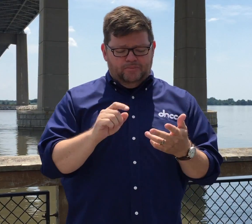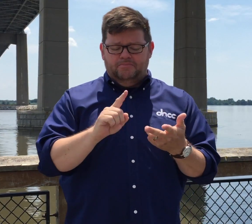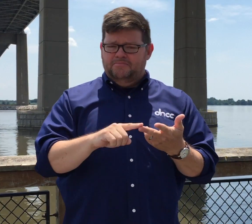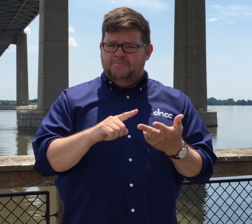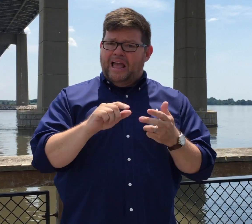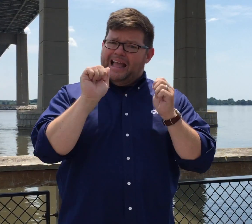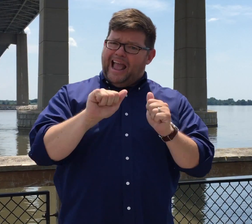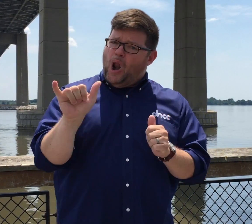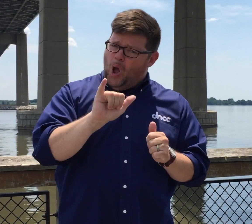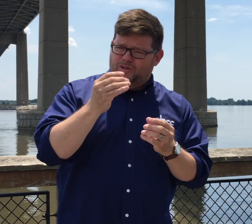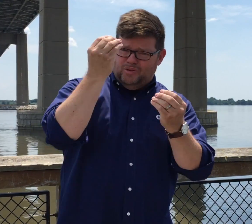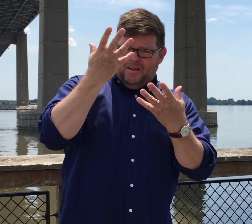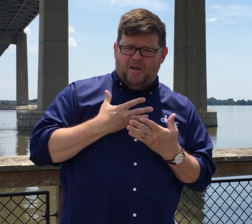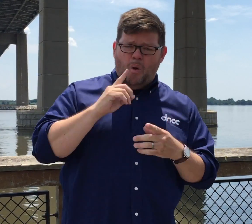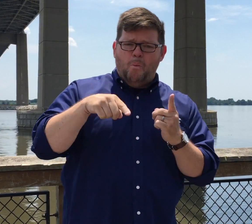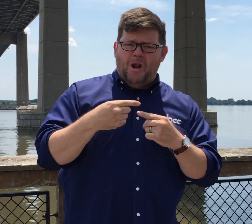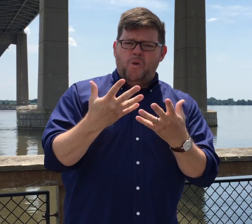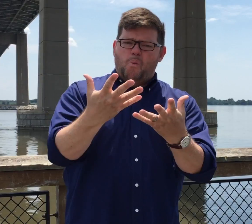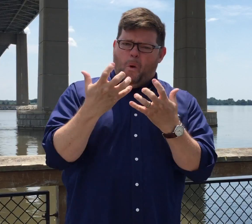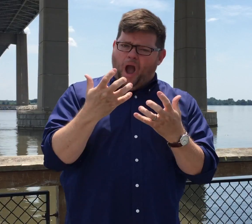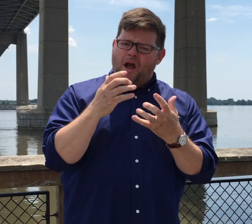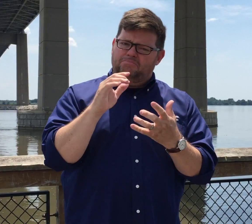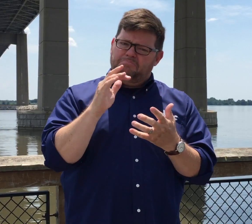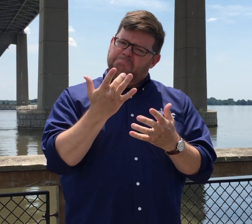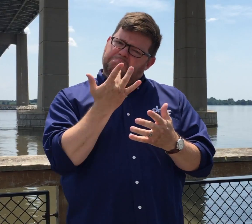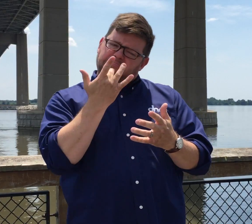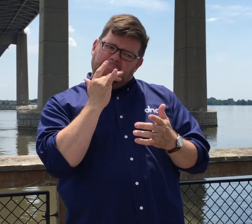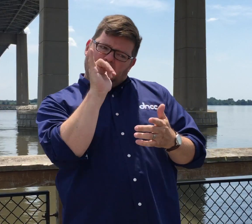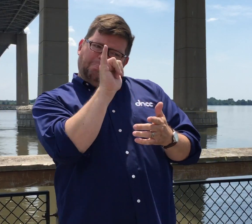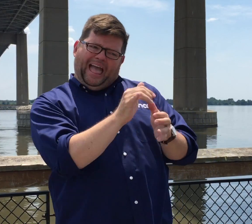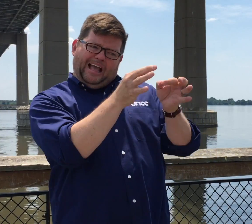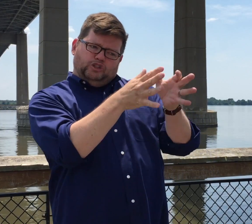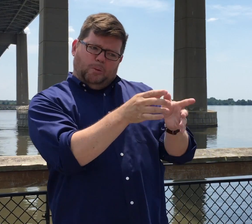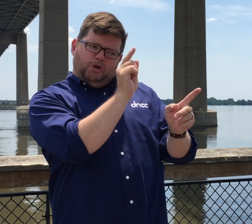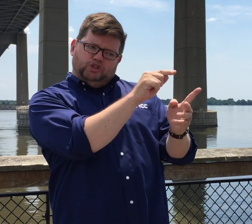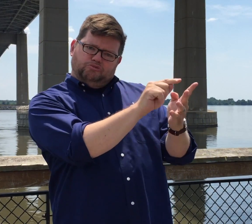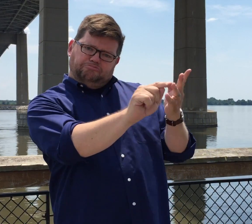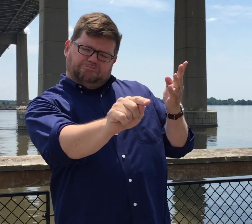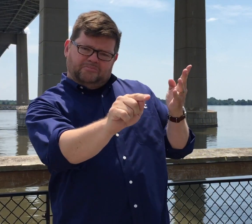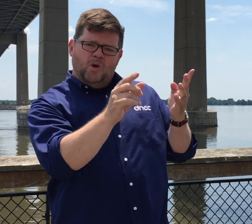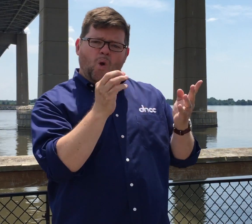You can also tell us who your preferred interpreters are